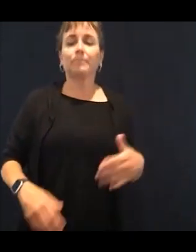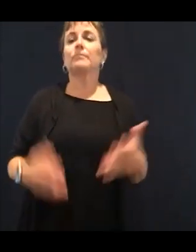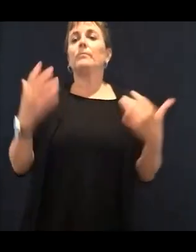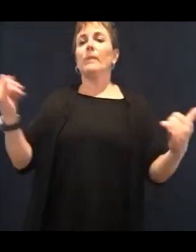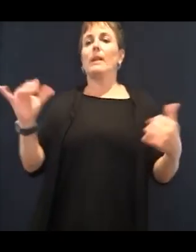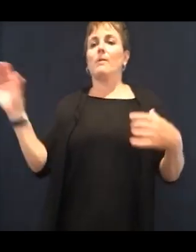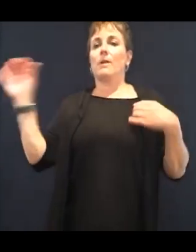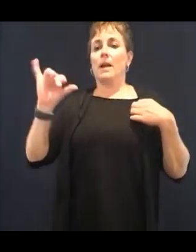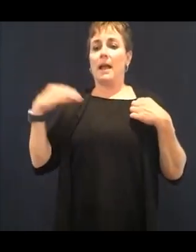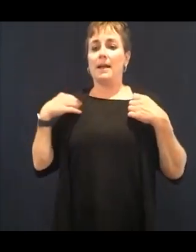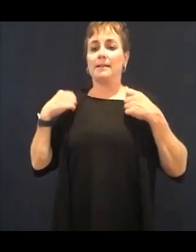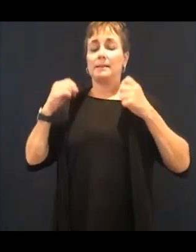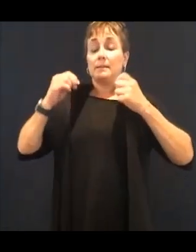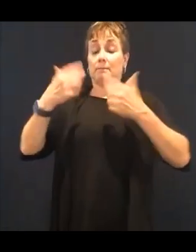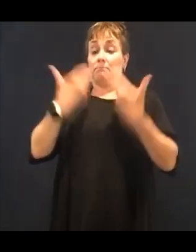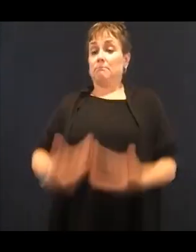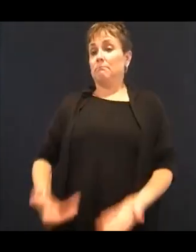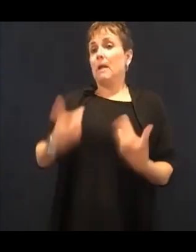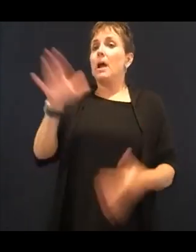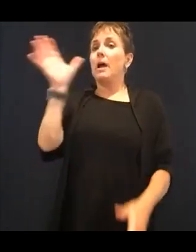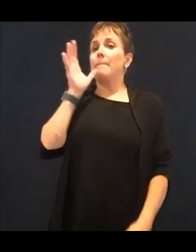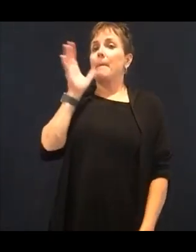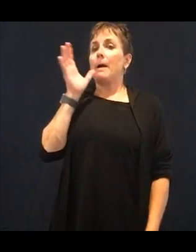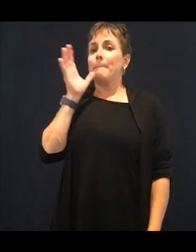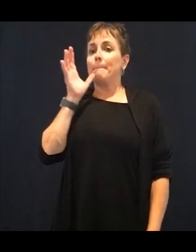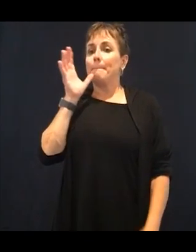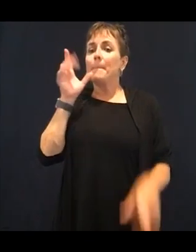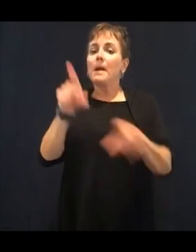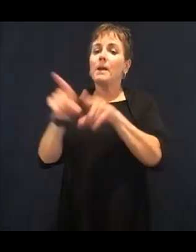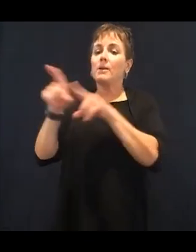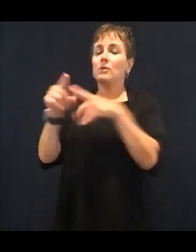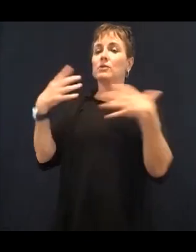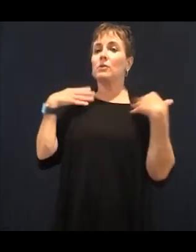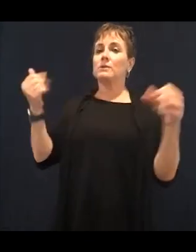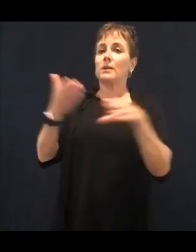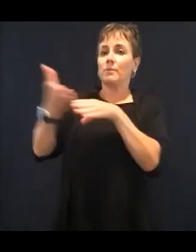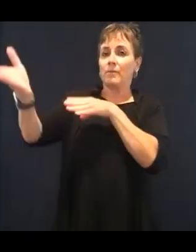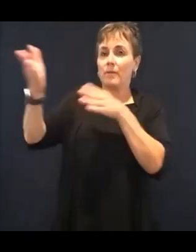I really do get a lot of questions about, you know,